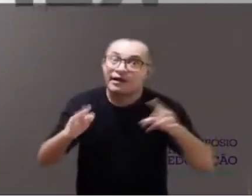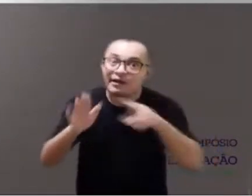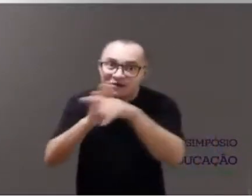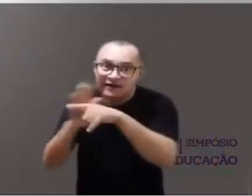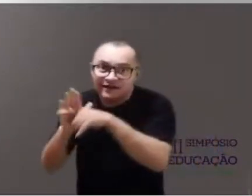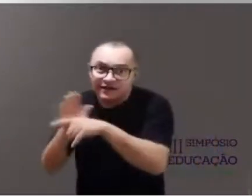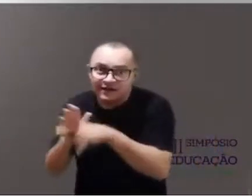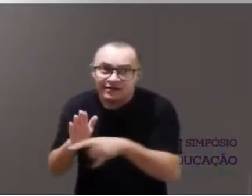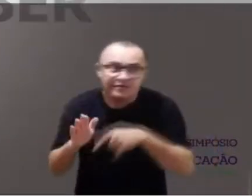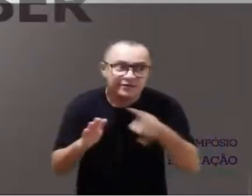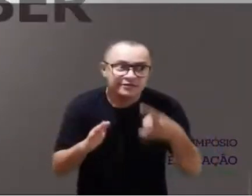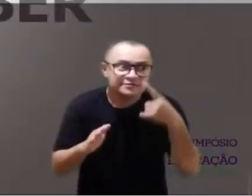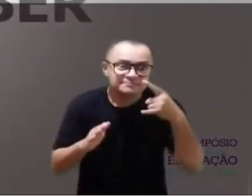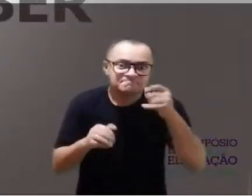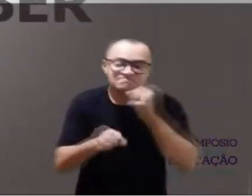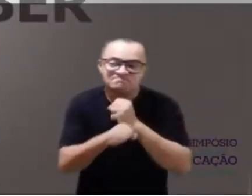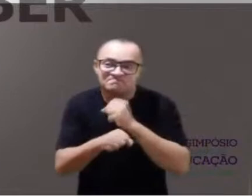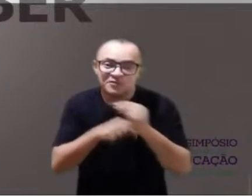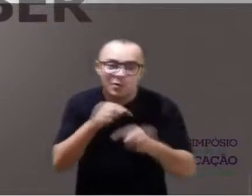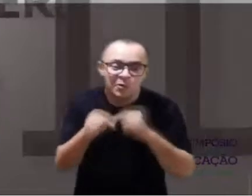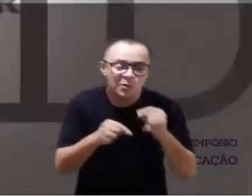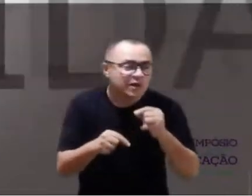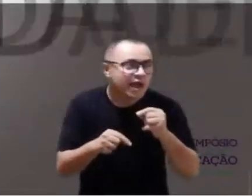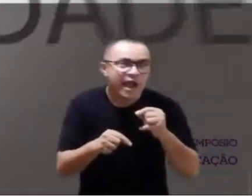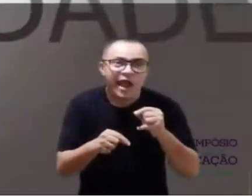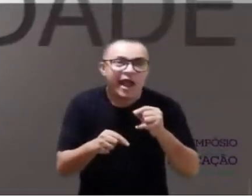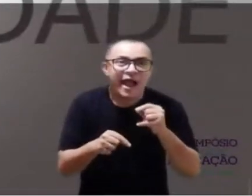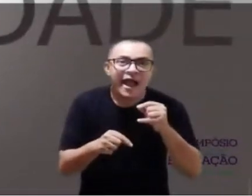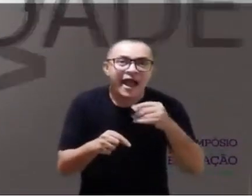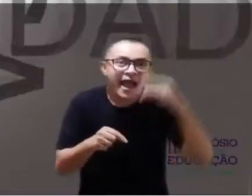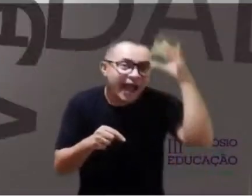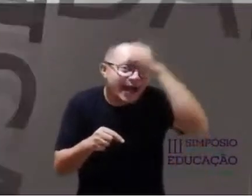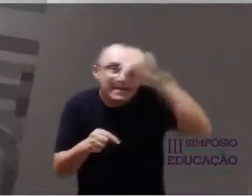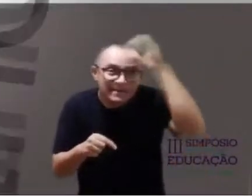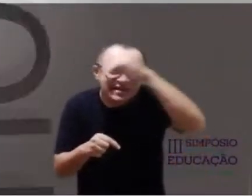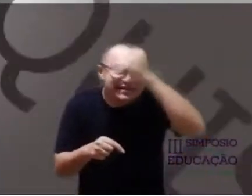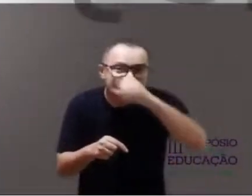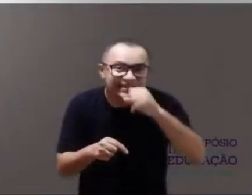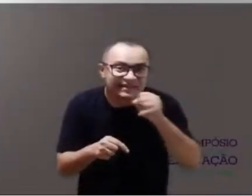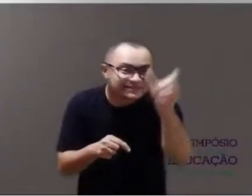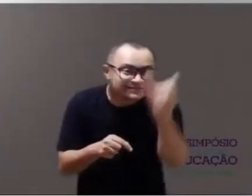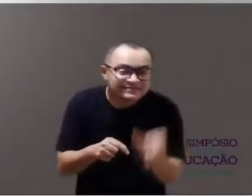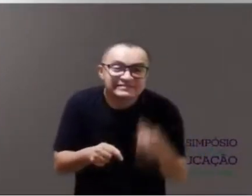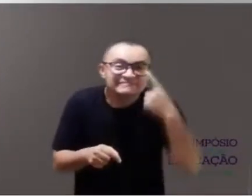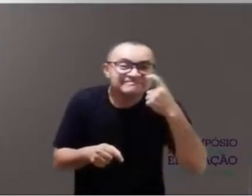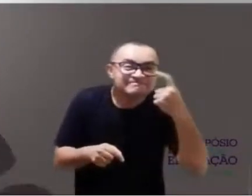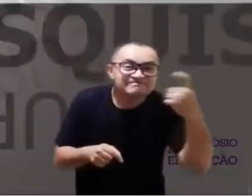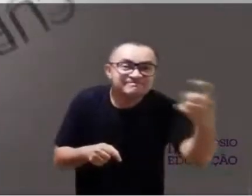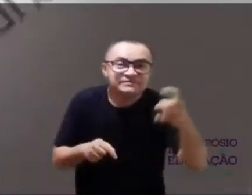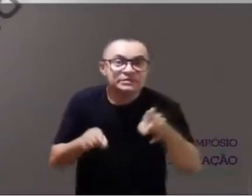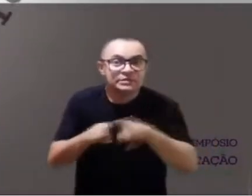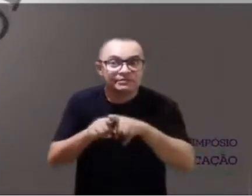we hope to fuel the taste for knowledge, to transform curiosity in research,